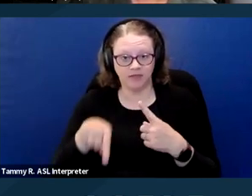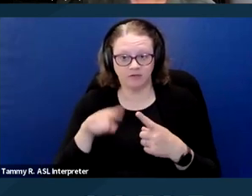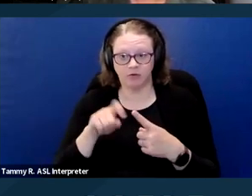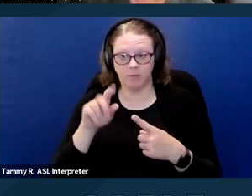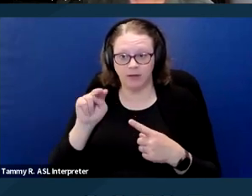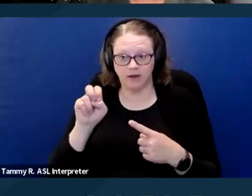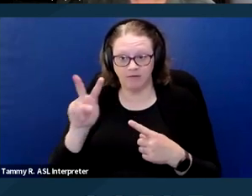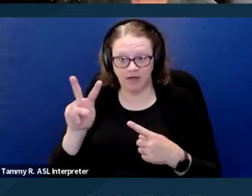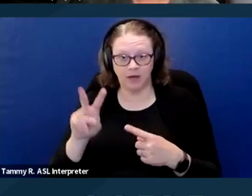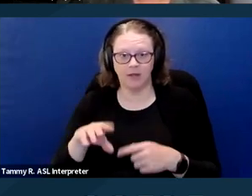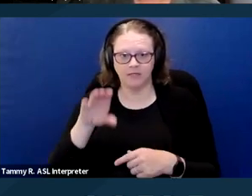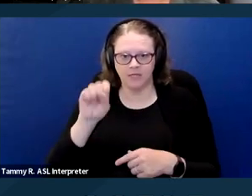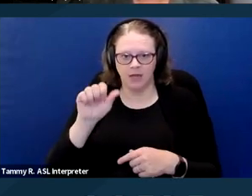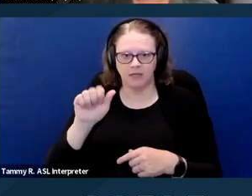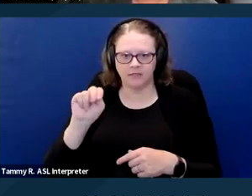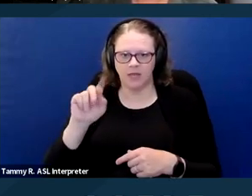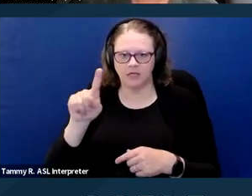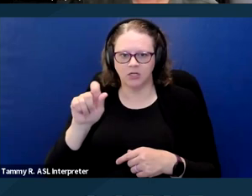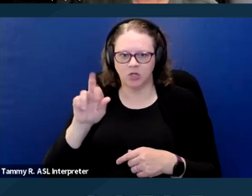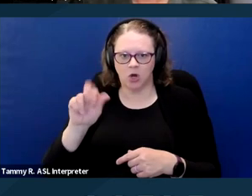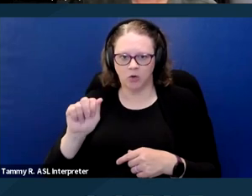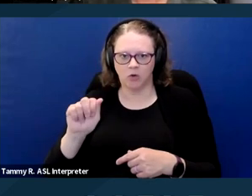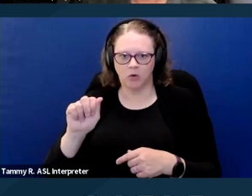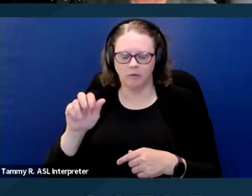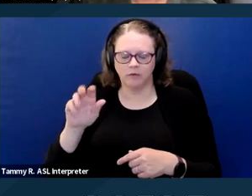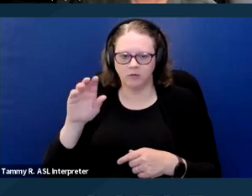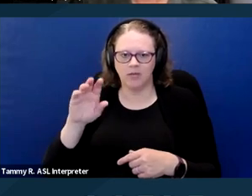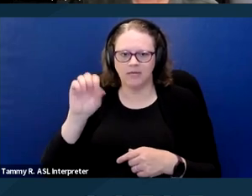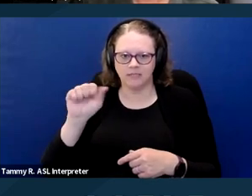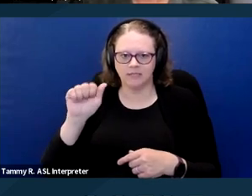is Sanzaro versus Ardiente Homeowners Association.